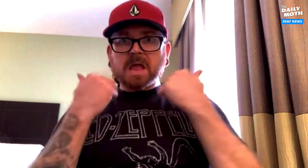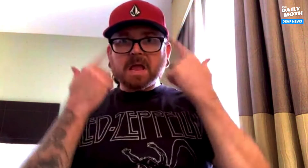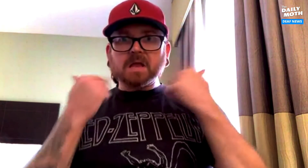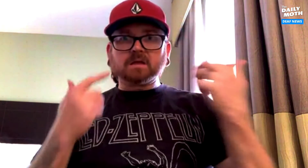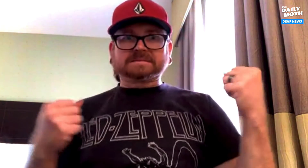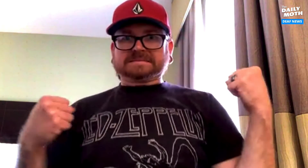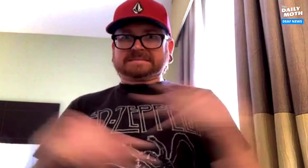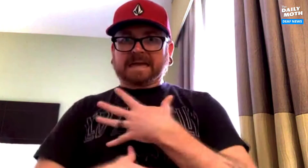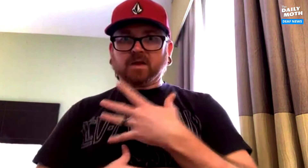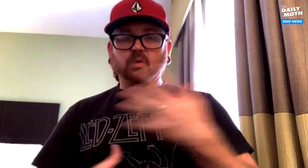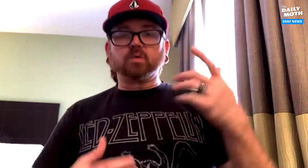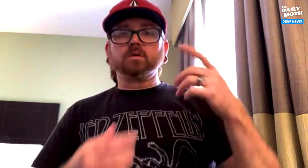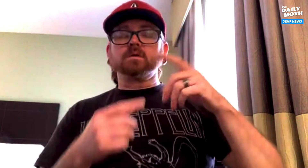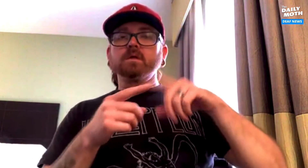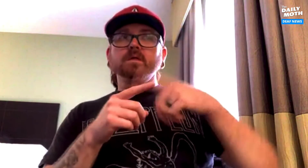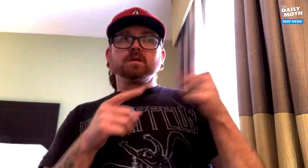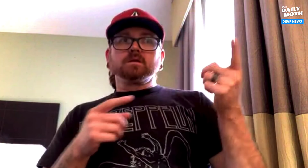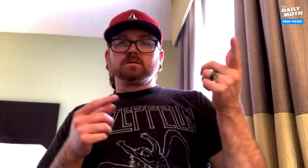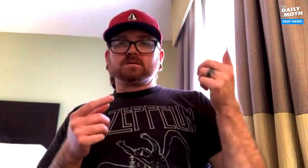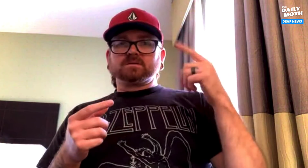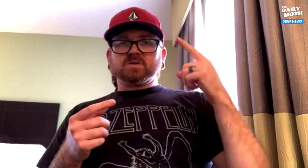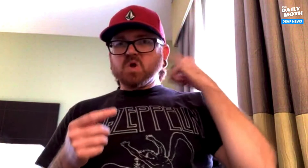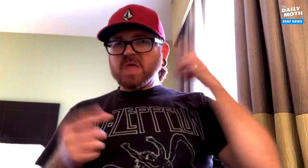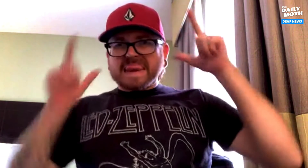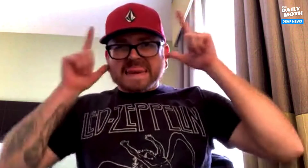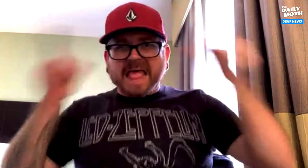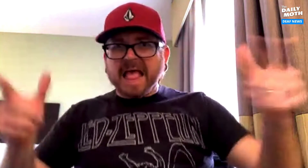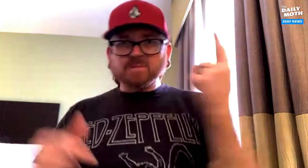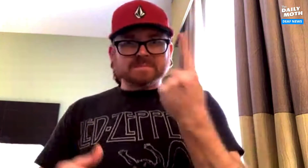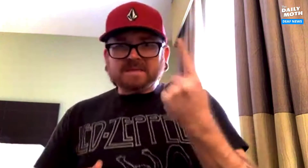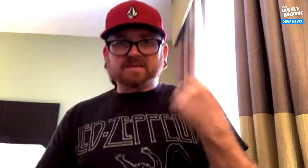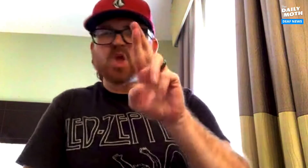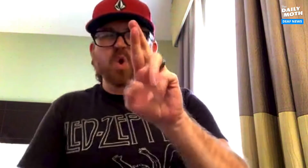He was crying and scared. He heard something really loud.